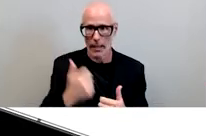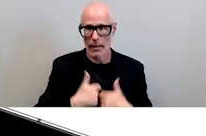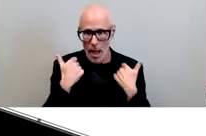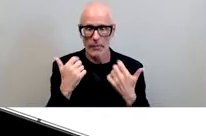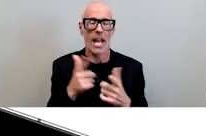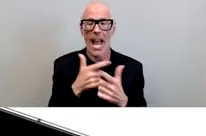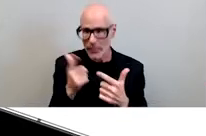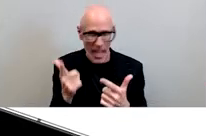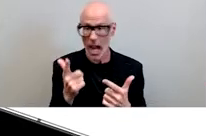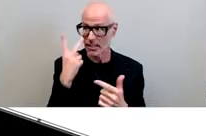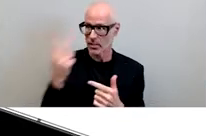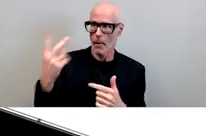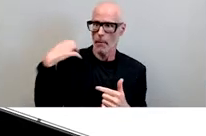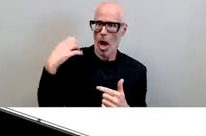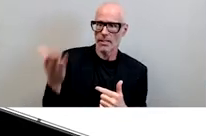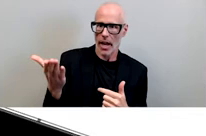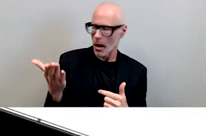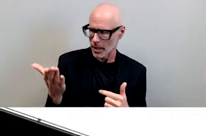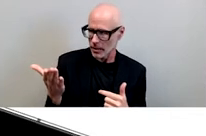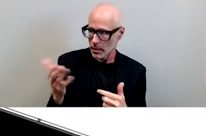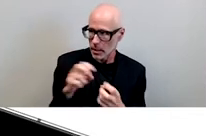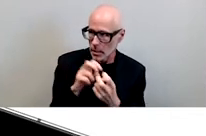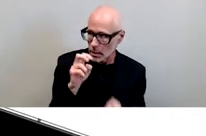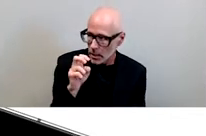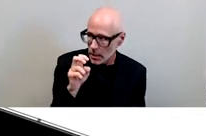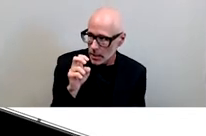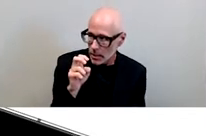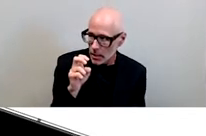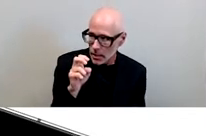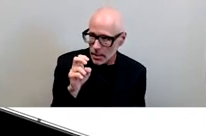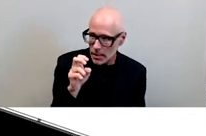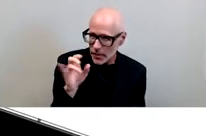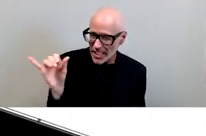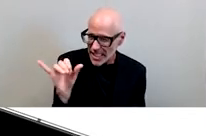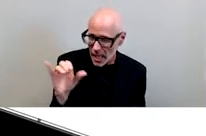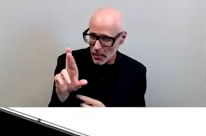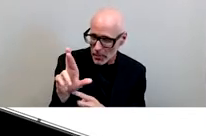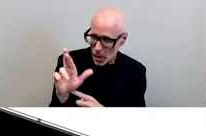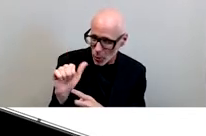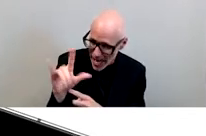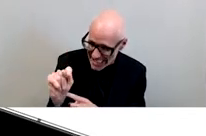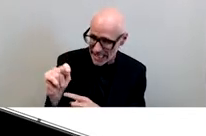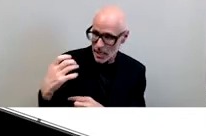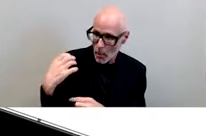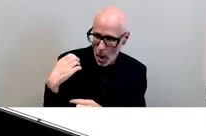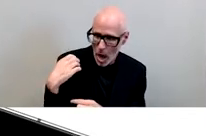nearly fell out um because this is the same very racist boss who didn't care about black people